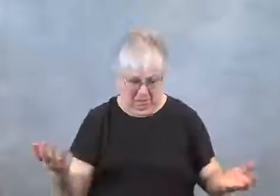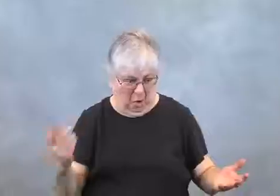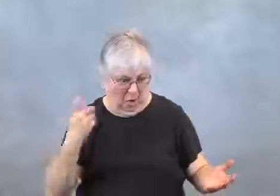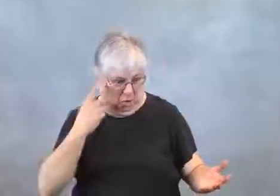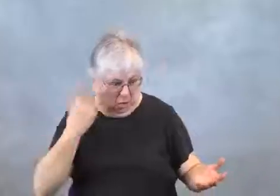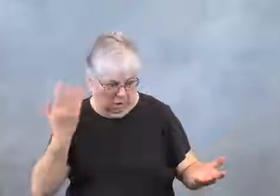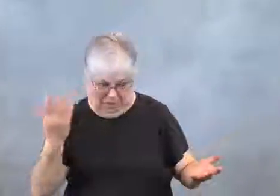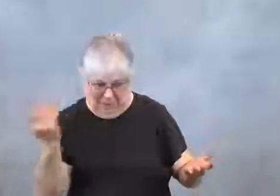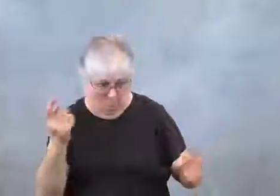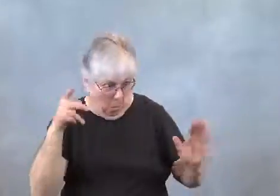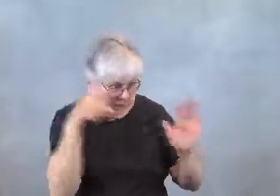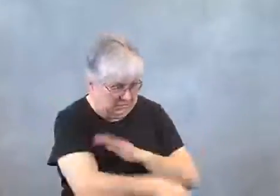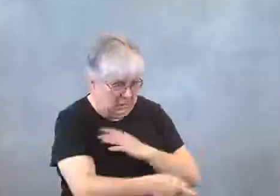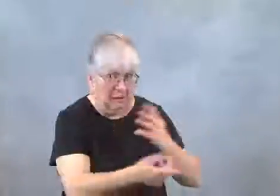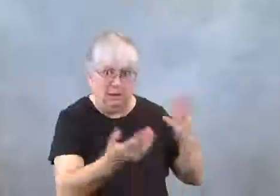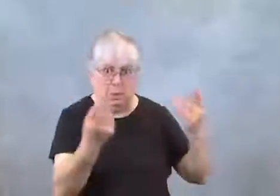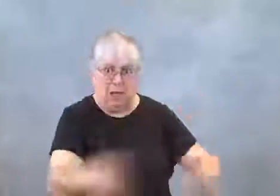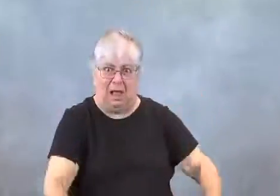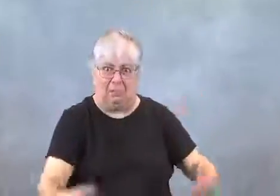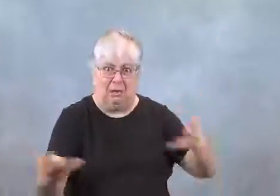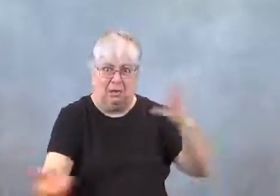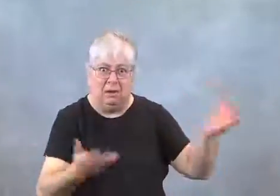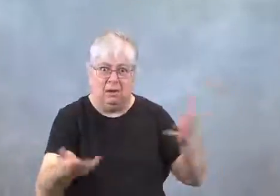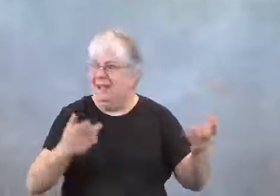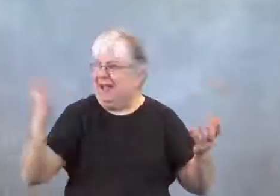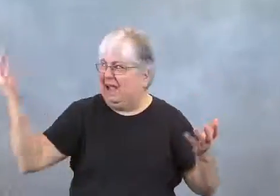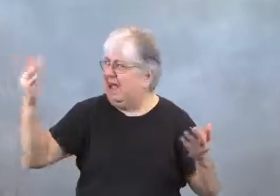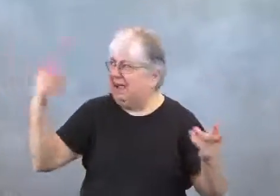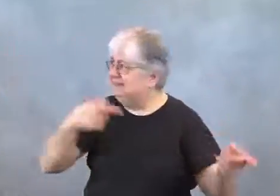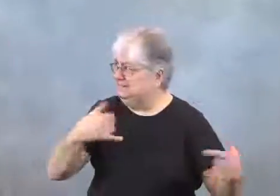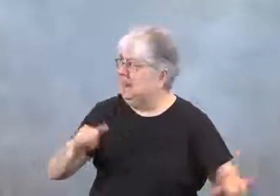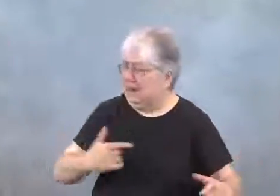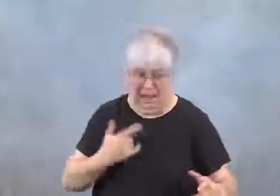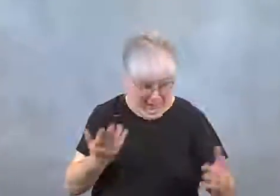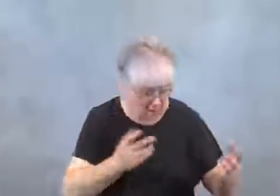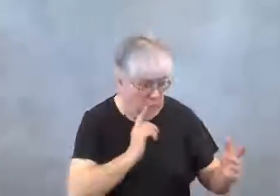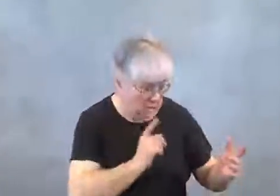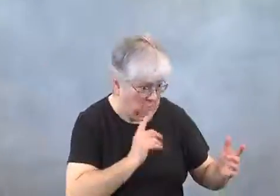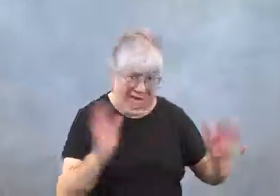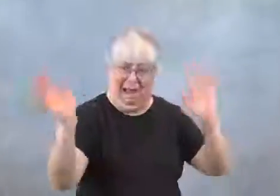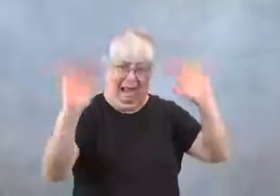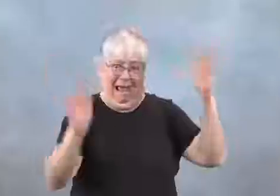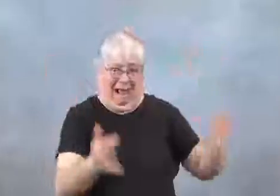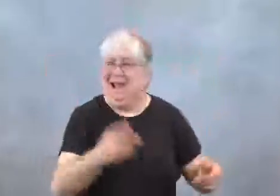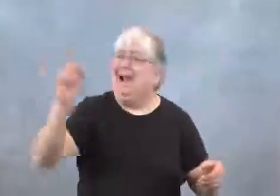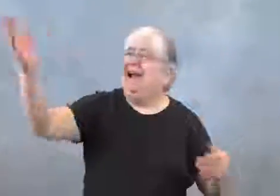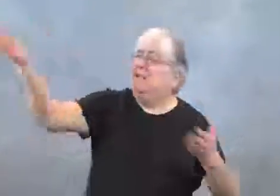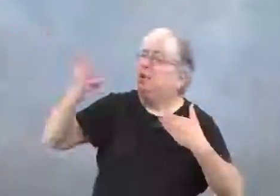He had no idea what happened, he thought it was a homicide. They told him the man was still alive.